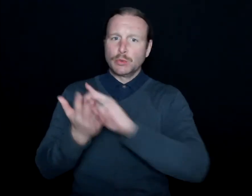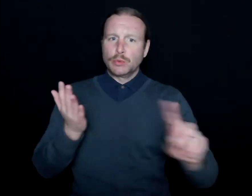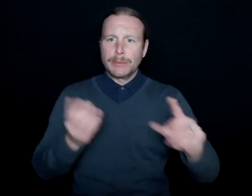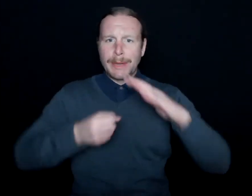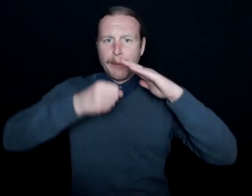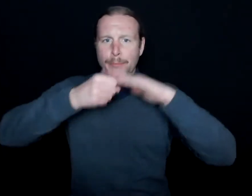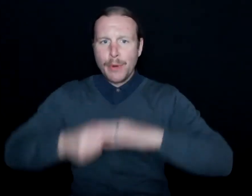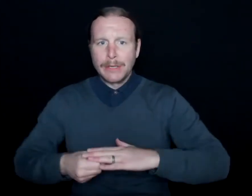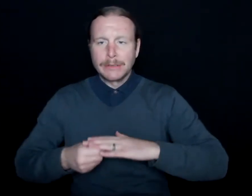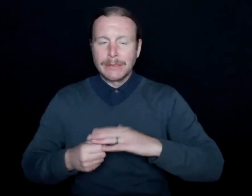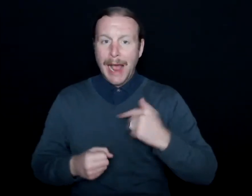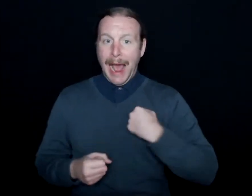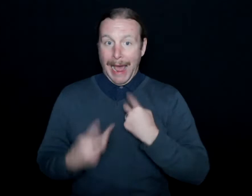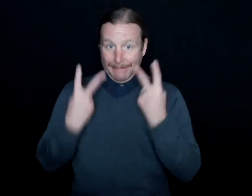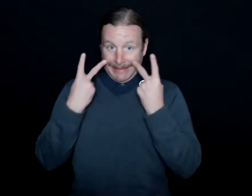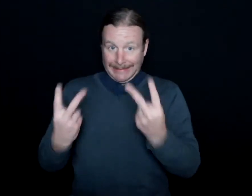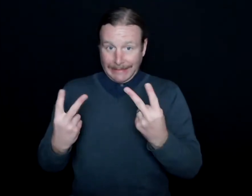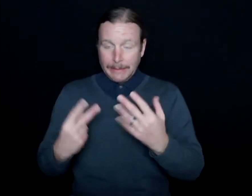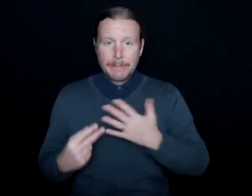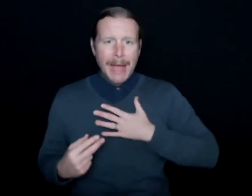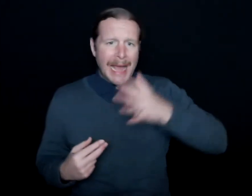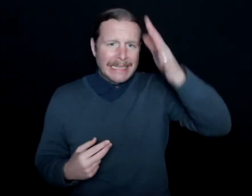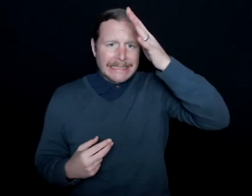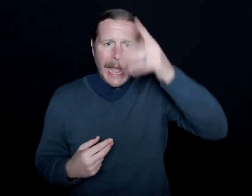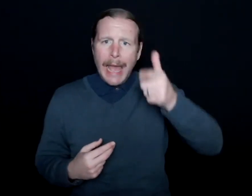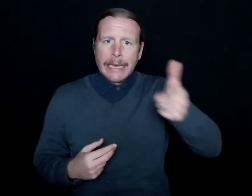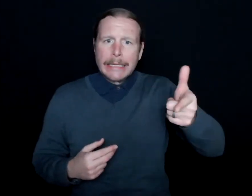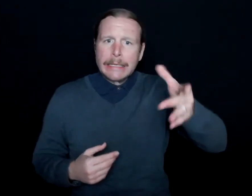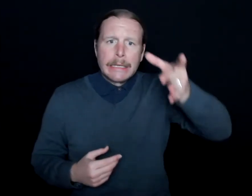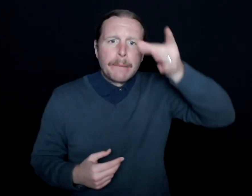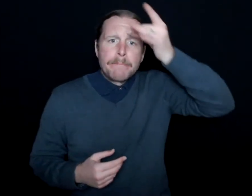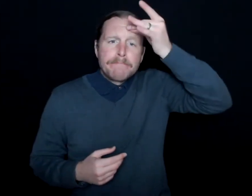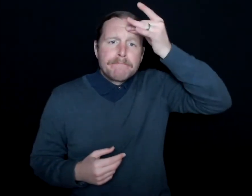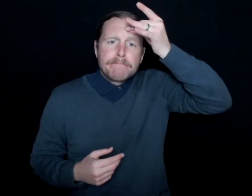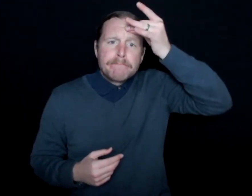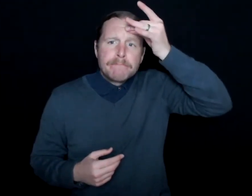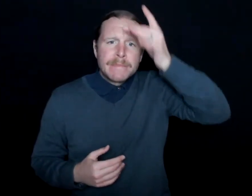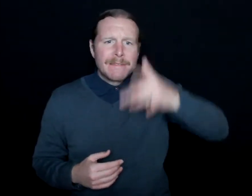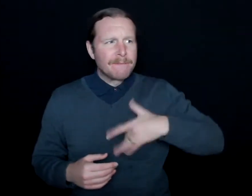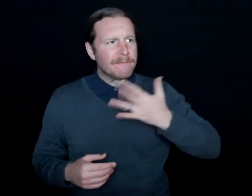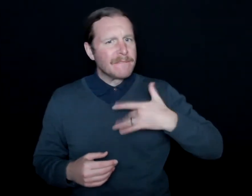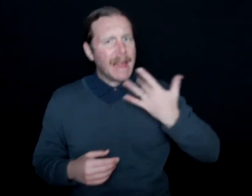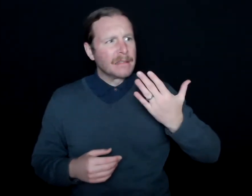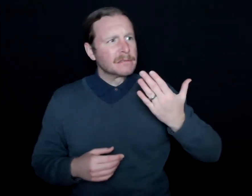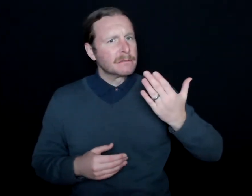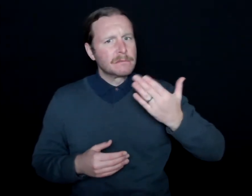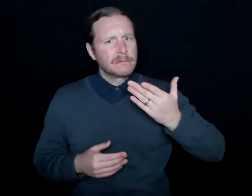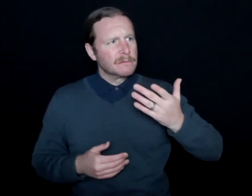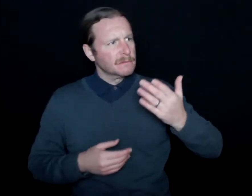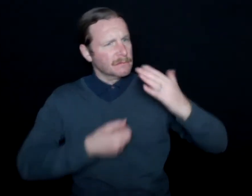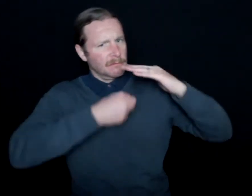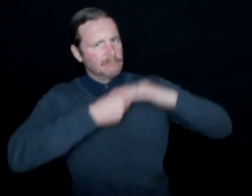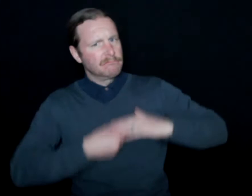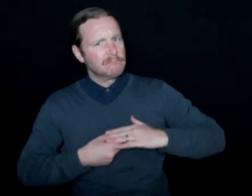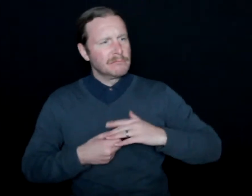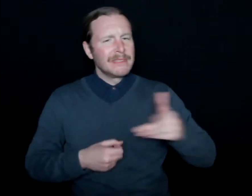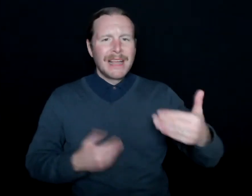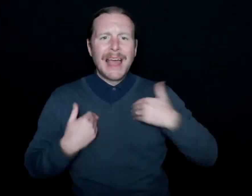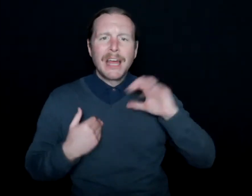that I've witnessed. And my dad sort of carried that, that he felt slighted. He had a chip on his shoulder.